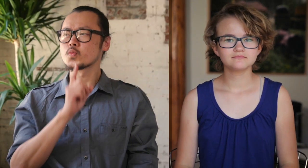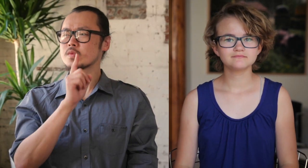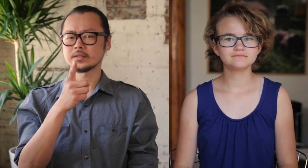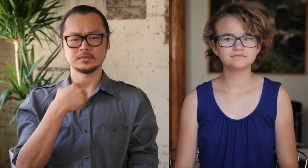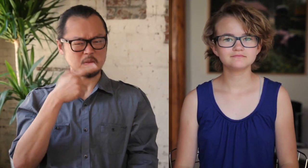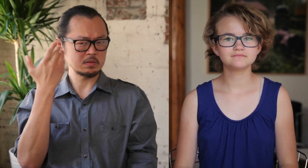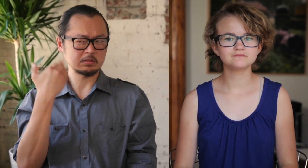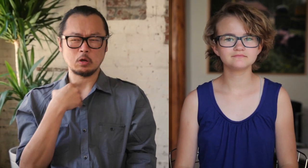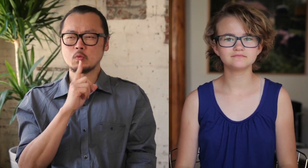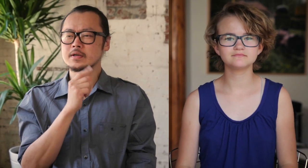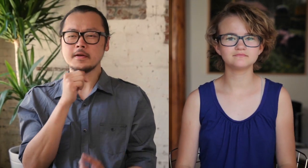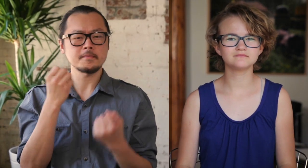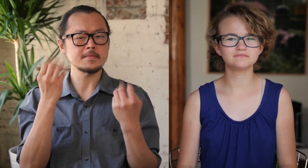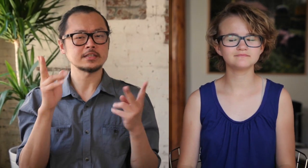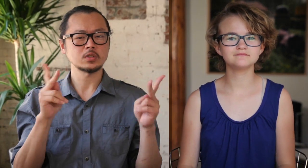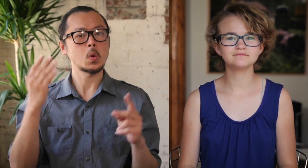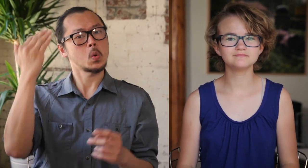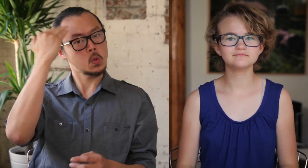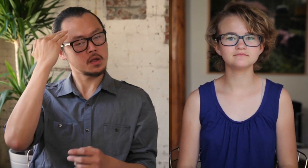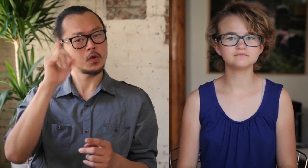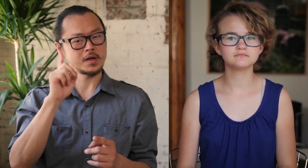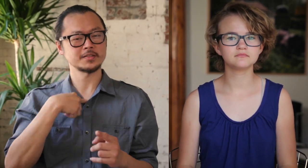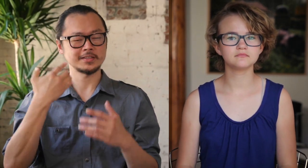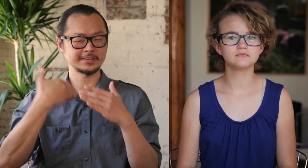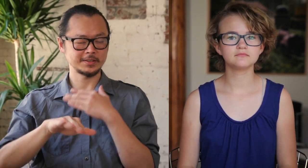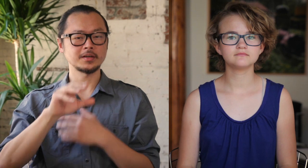Not many people know where I was born.